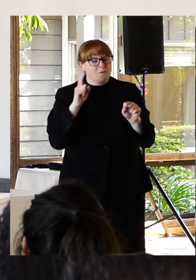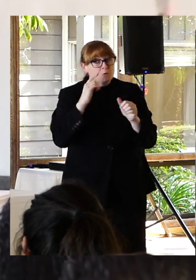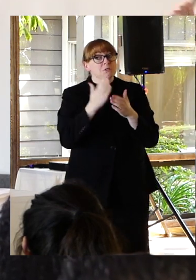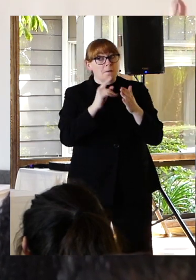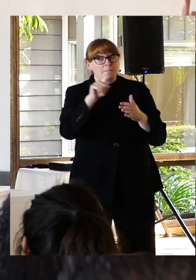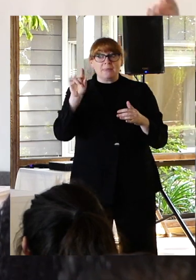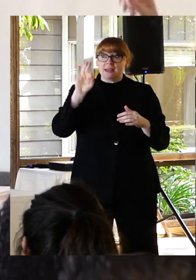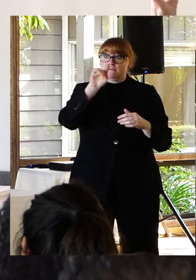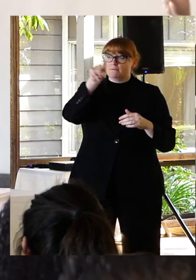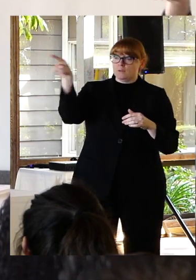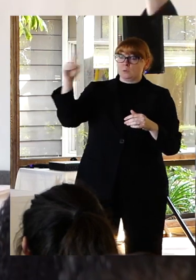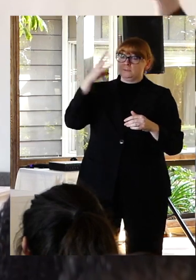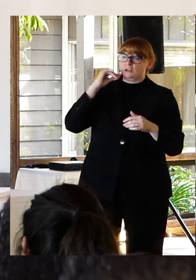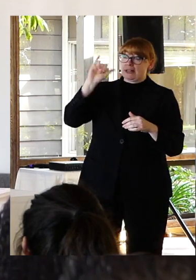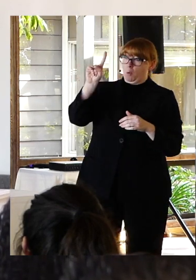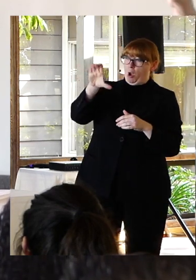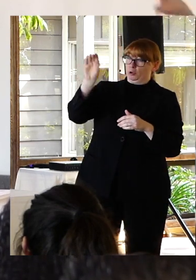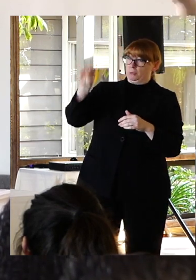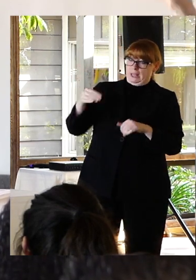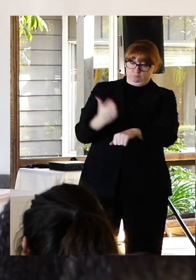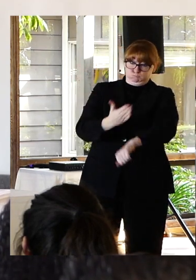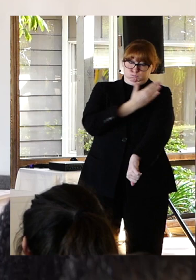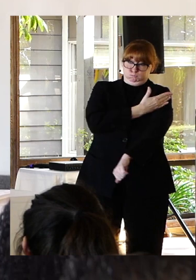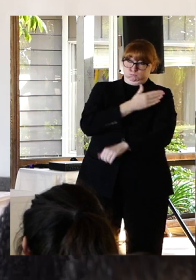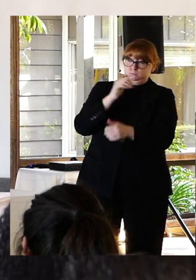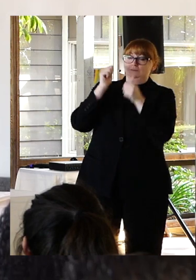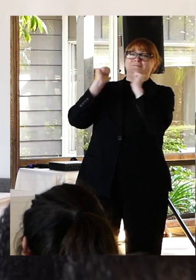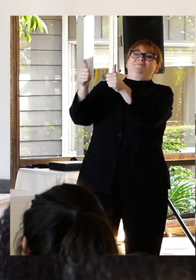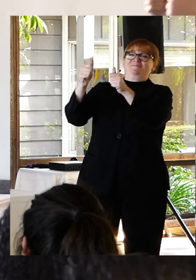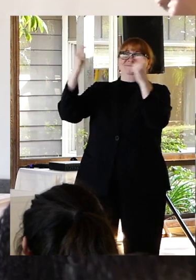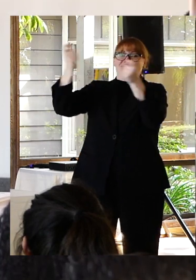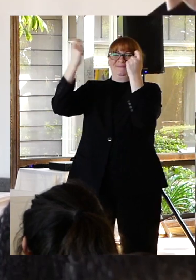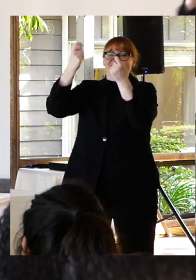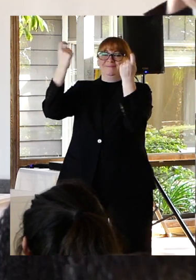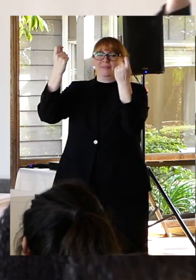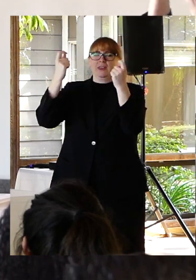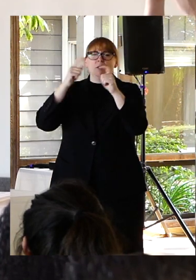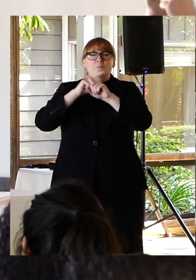rejoice with them. I want to make space though for those of us who have